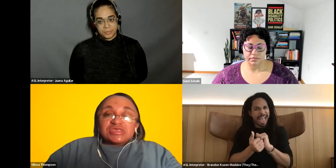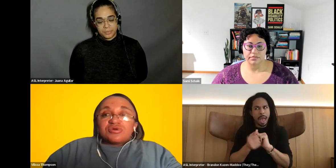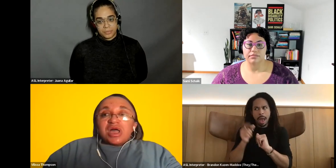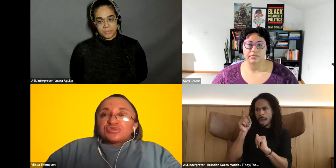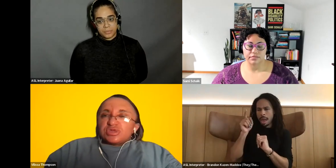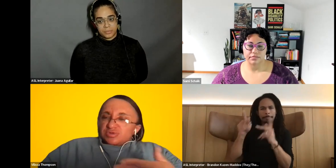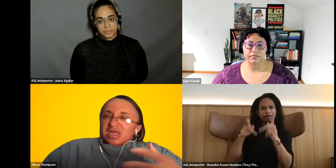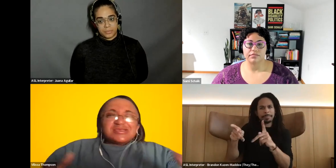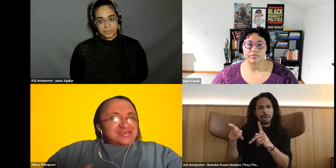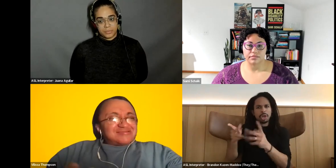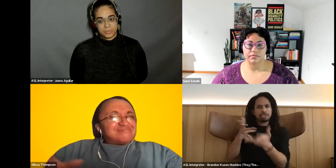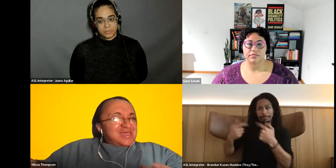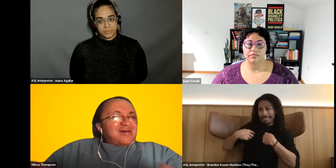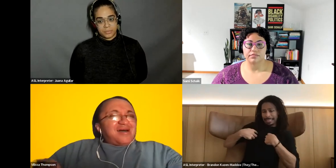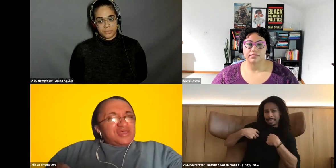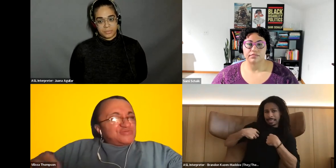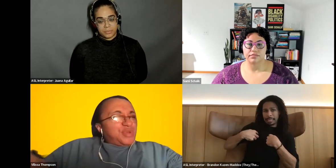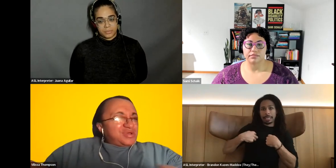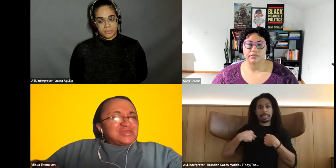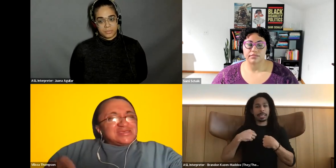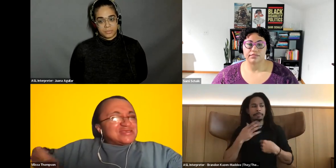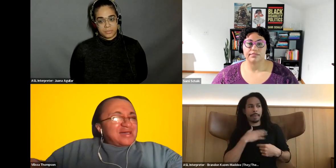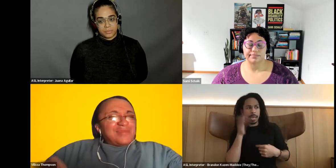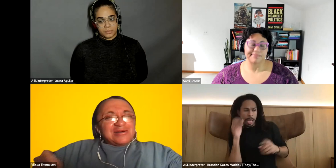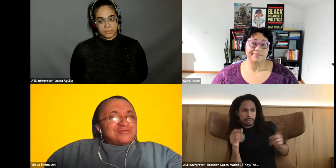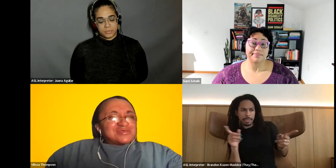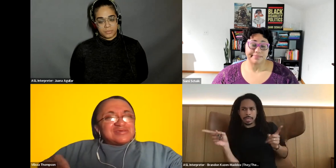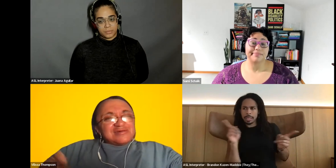Vilissa Thompson: So I understood it was like this unspokeness about